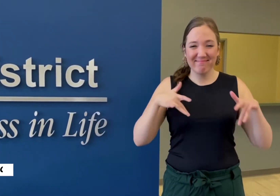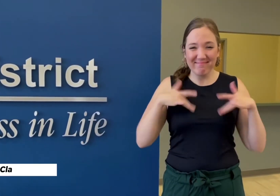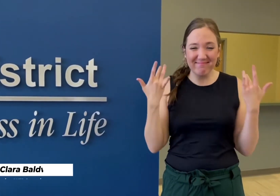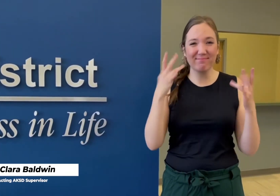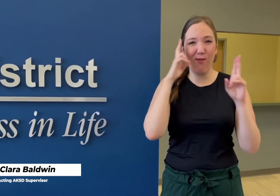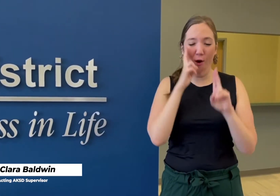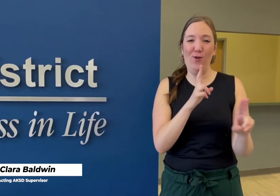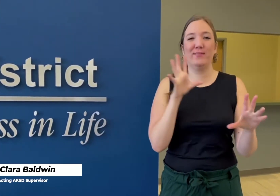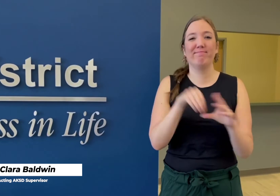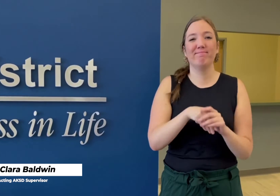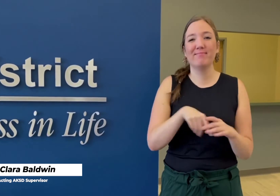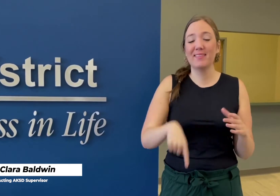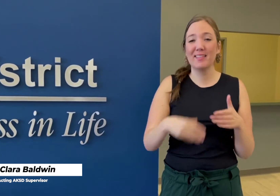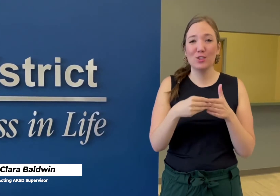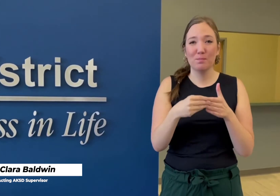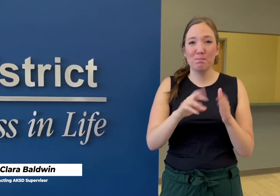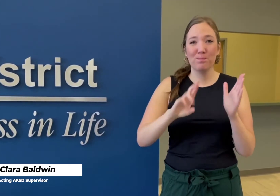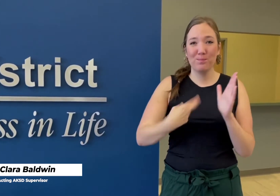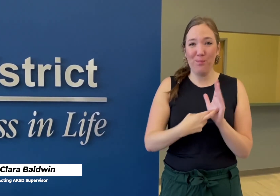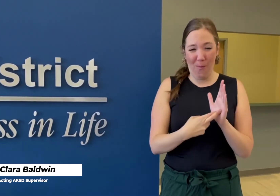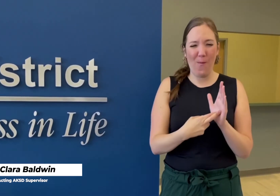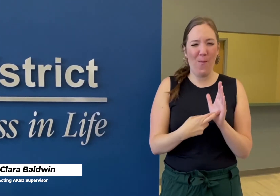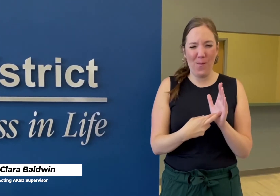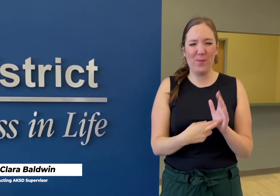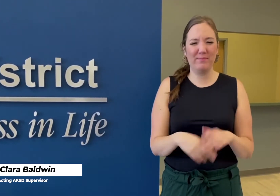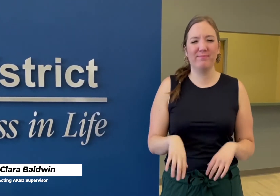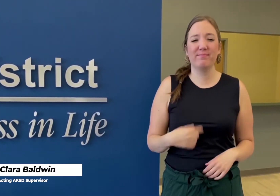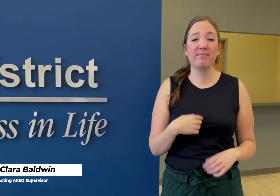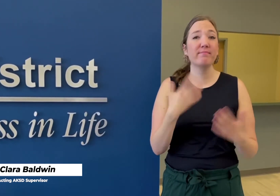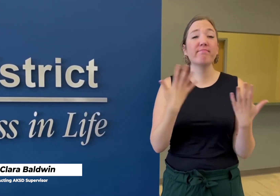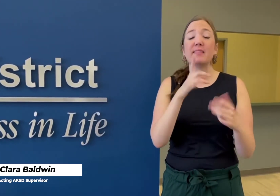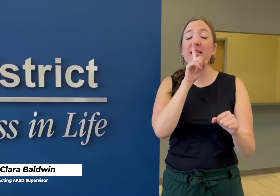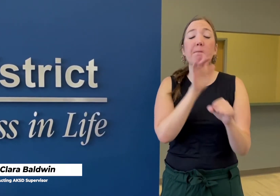I’m thrilled and honored to be entrusted with this leadership role.